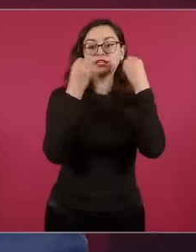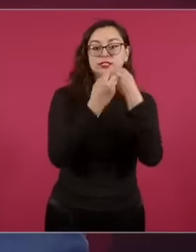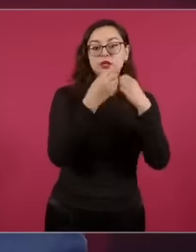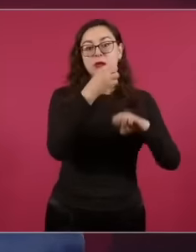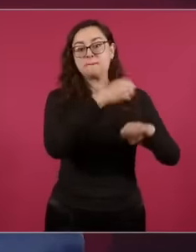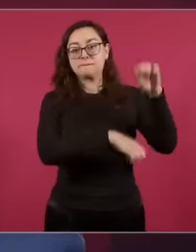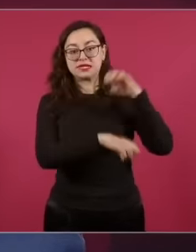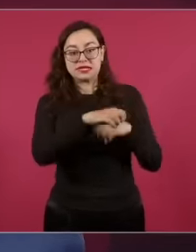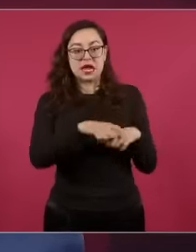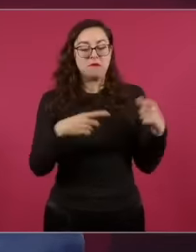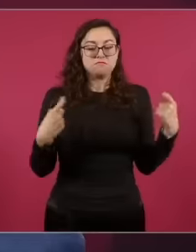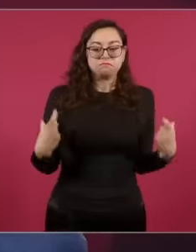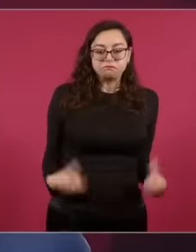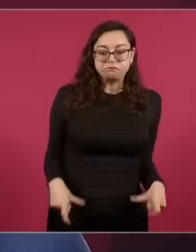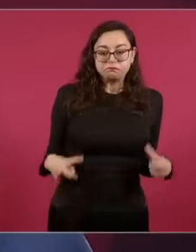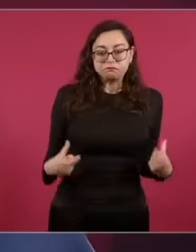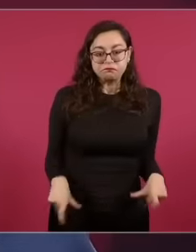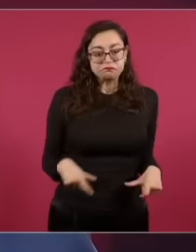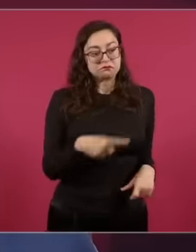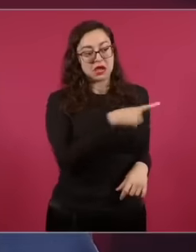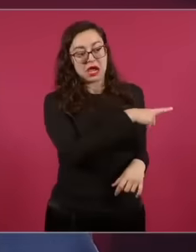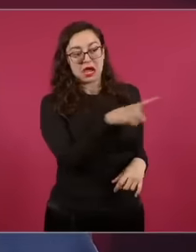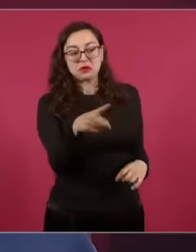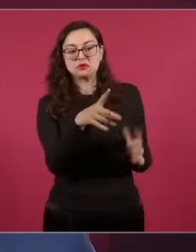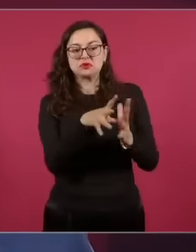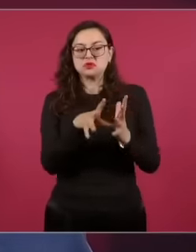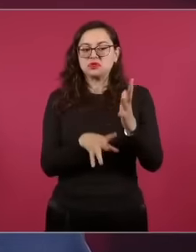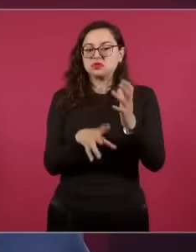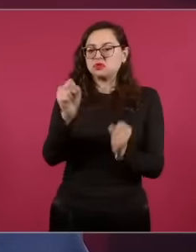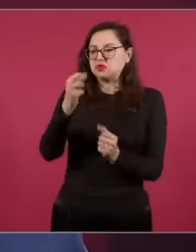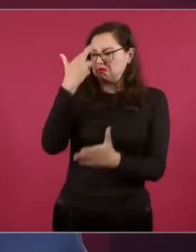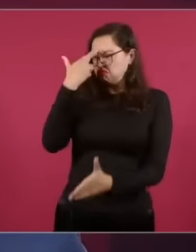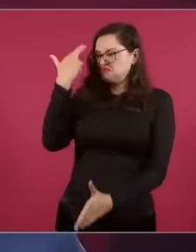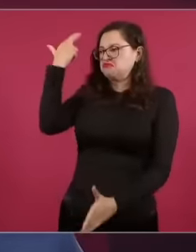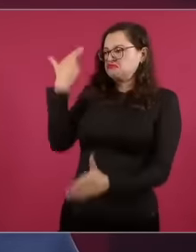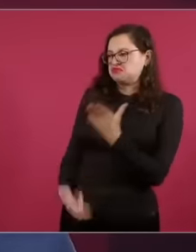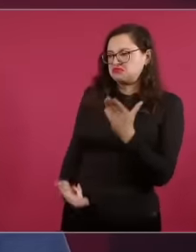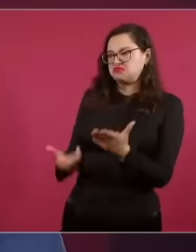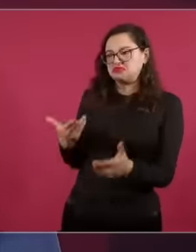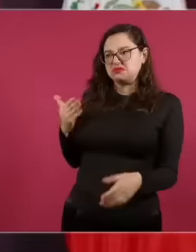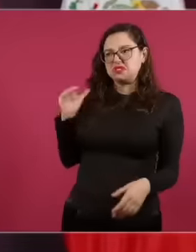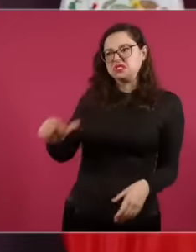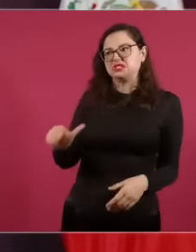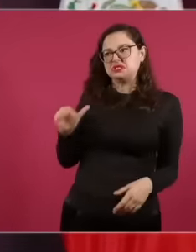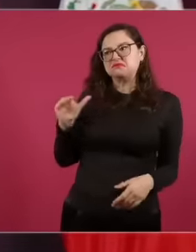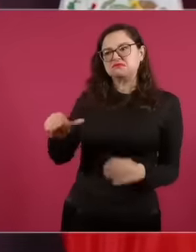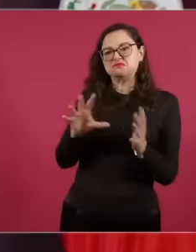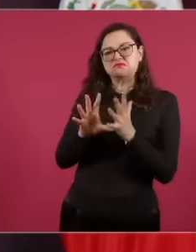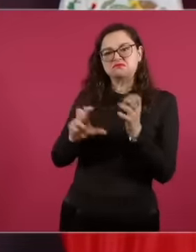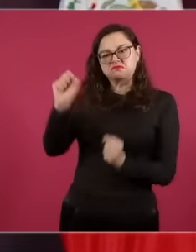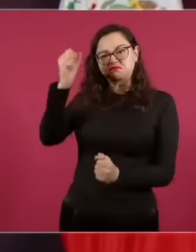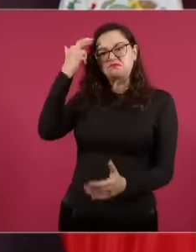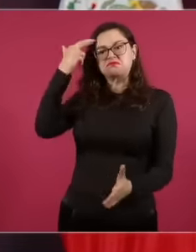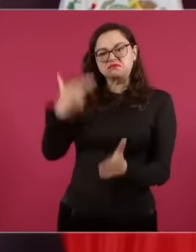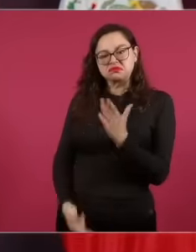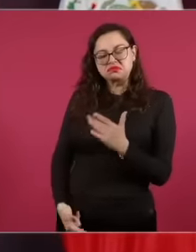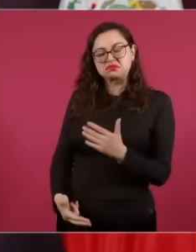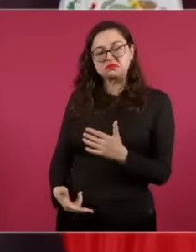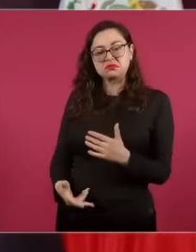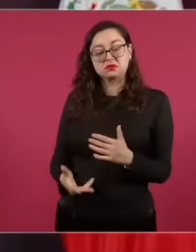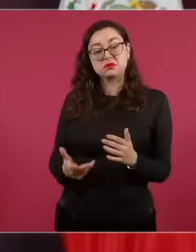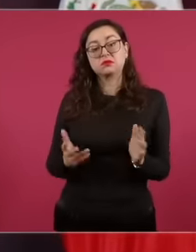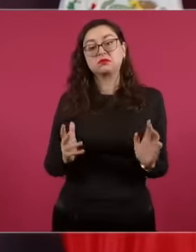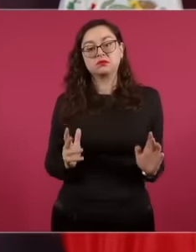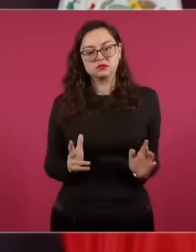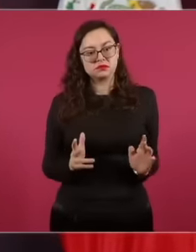that they explain to the people